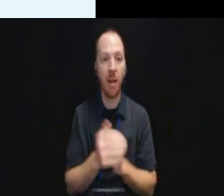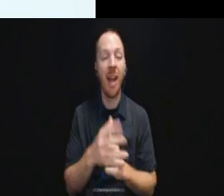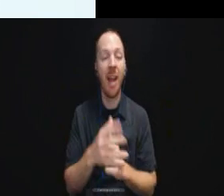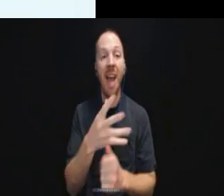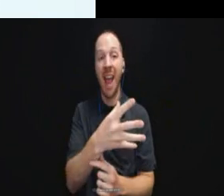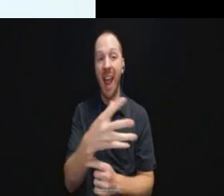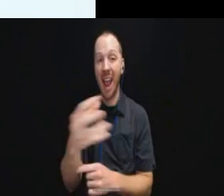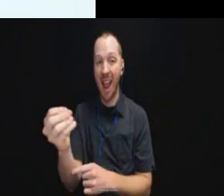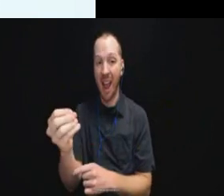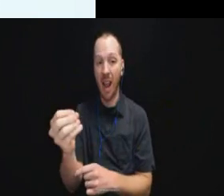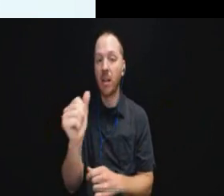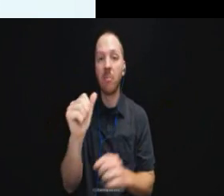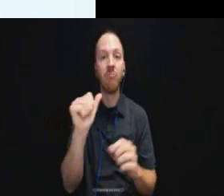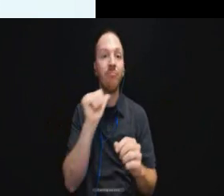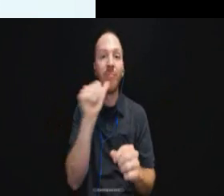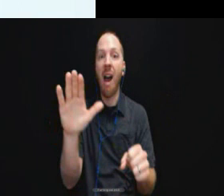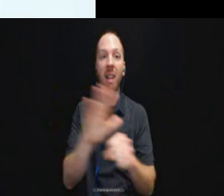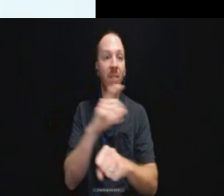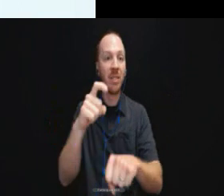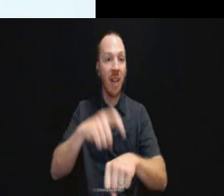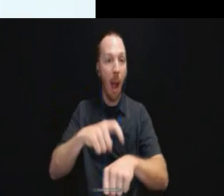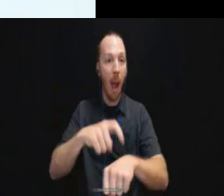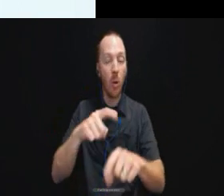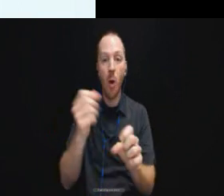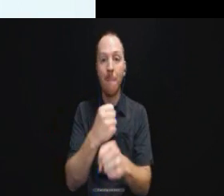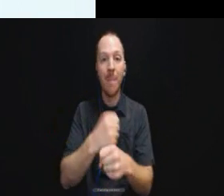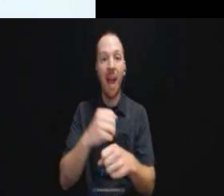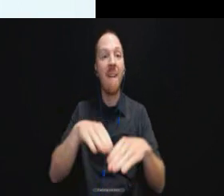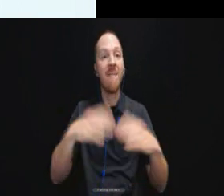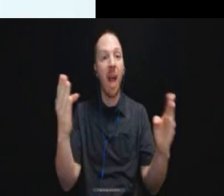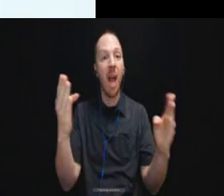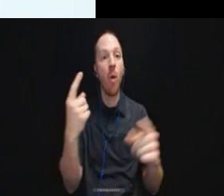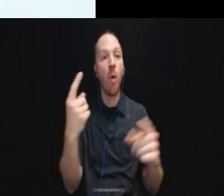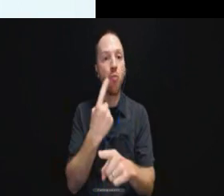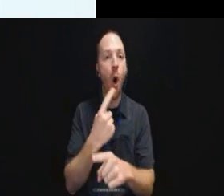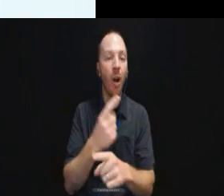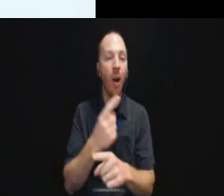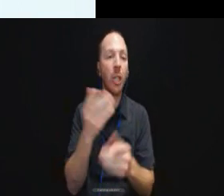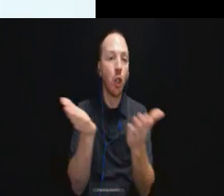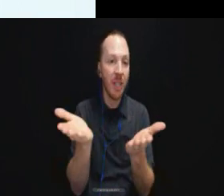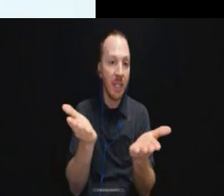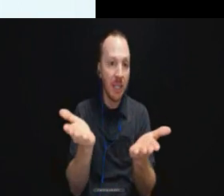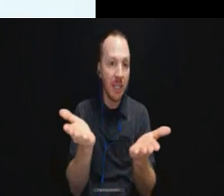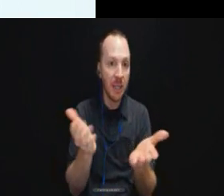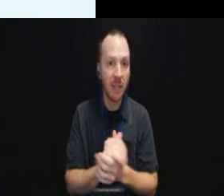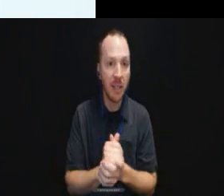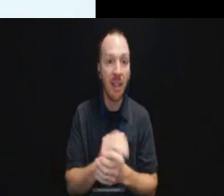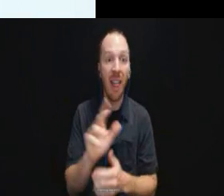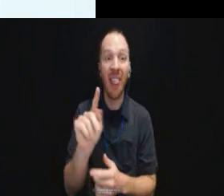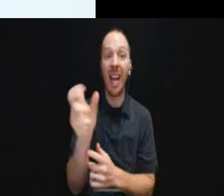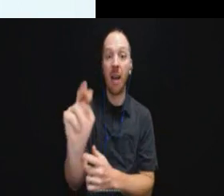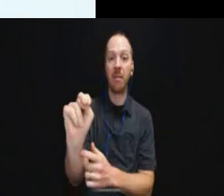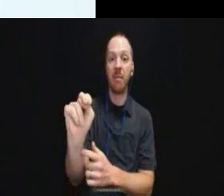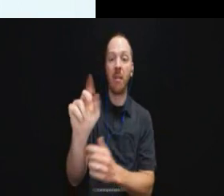is not enough time to make available appropriate auxiliary aids or services, then law enforcement